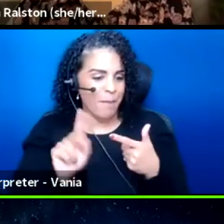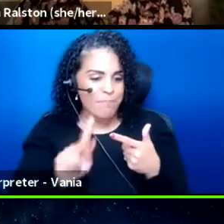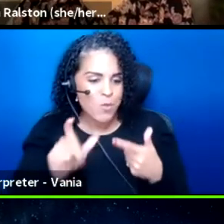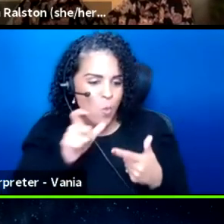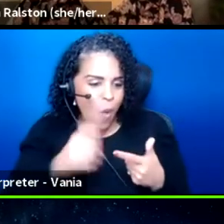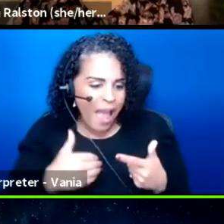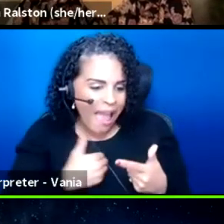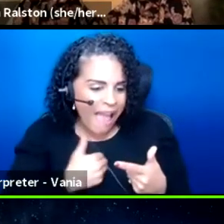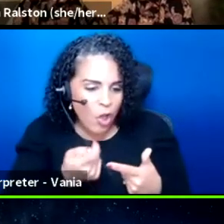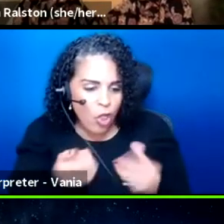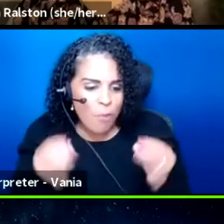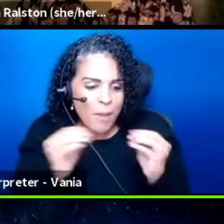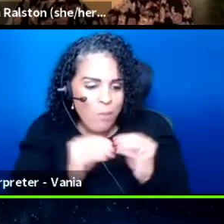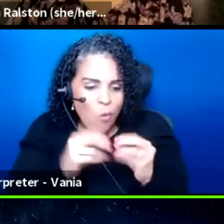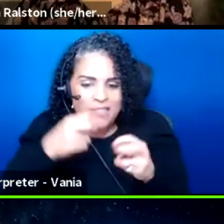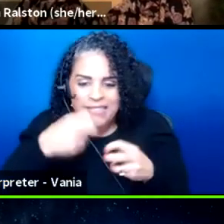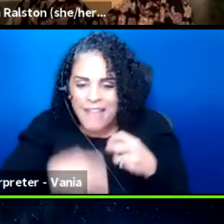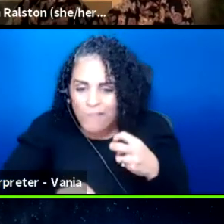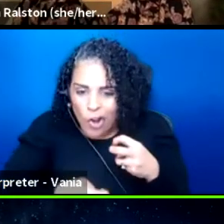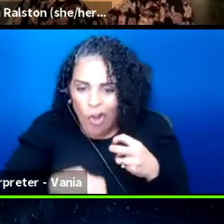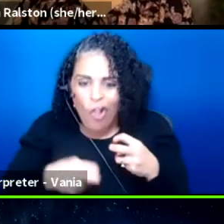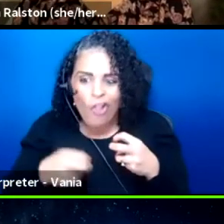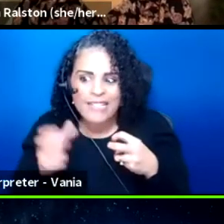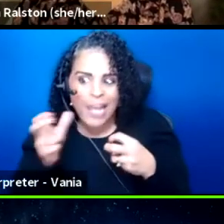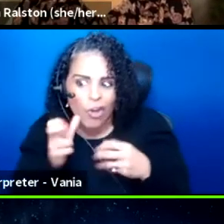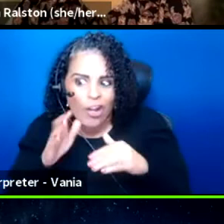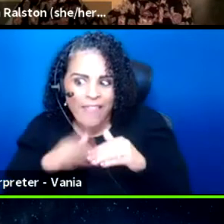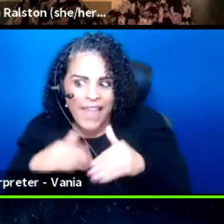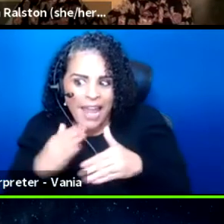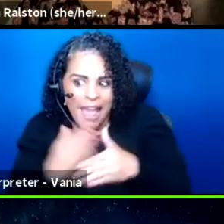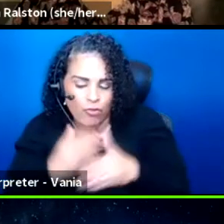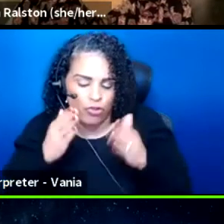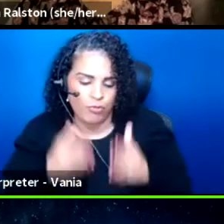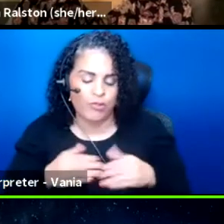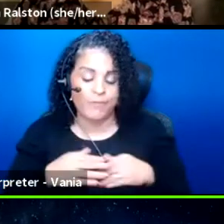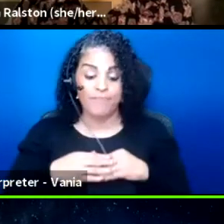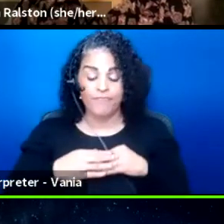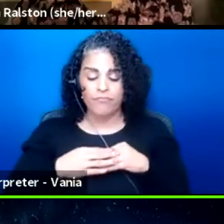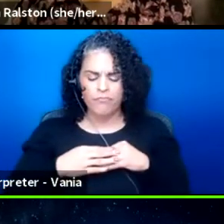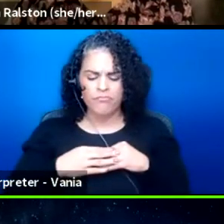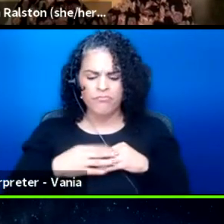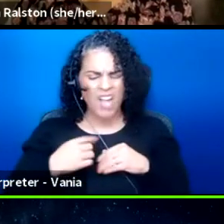a little bit more difficulty hearing than average. I wonder even with that,